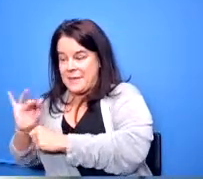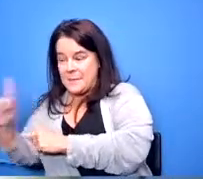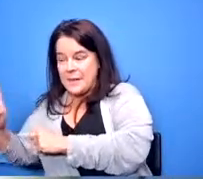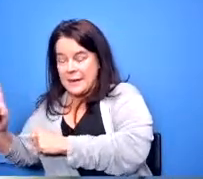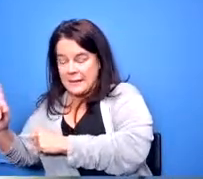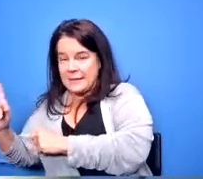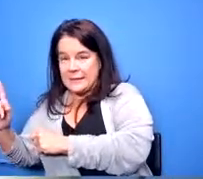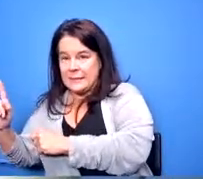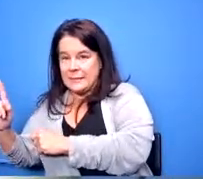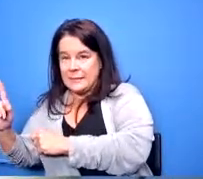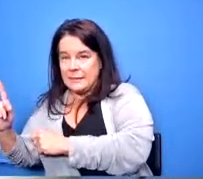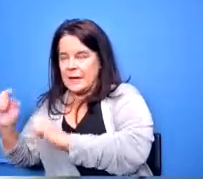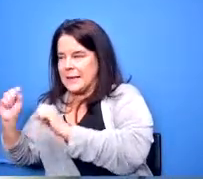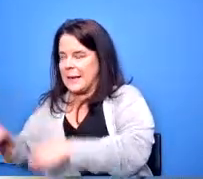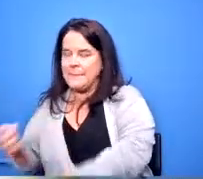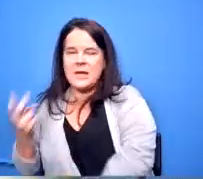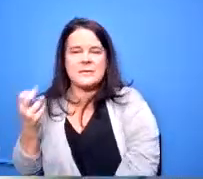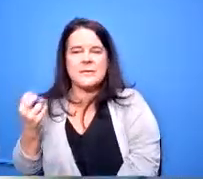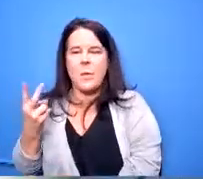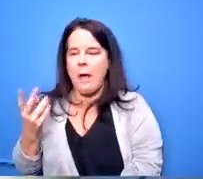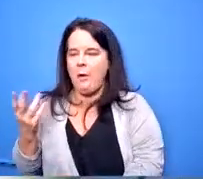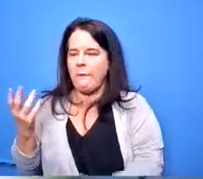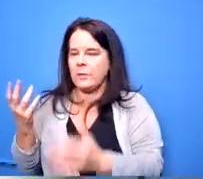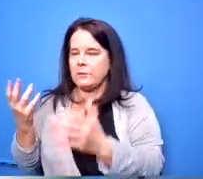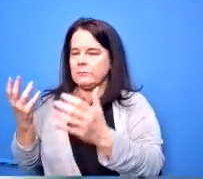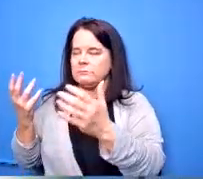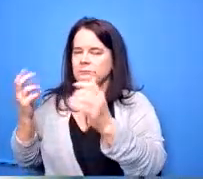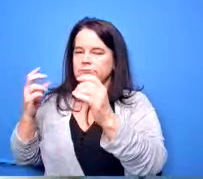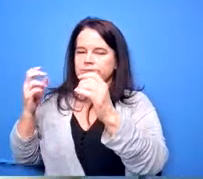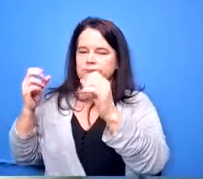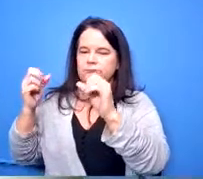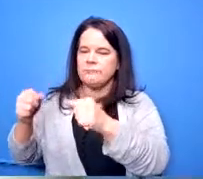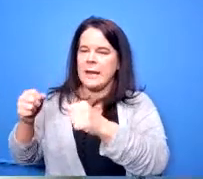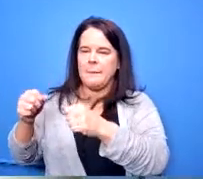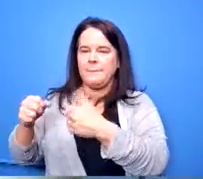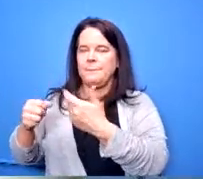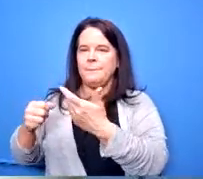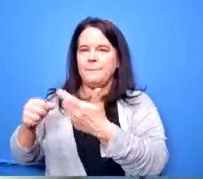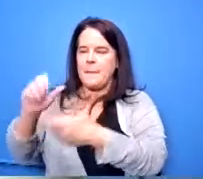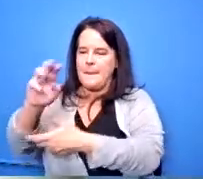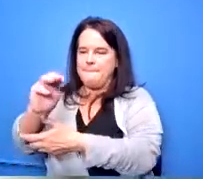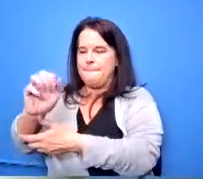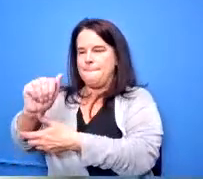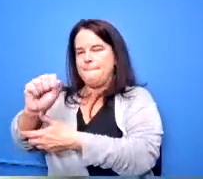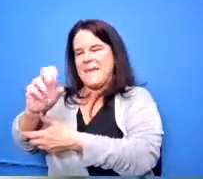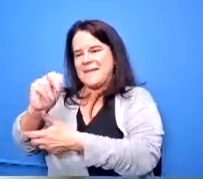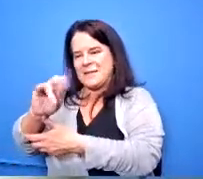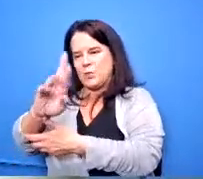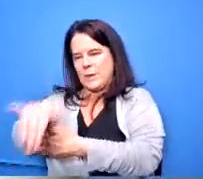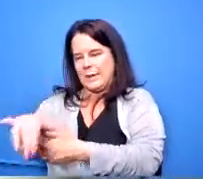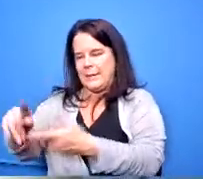be a dozen packages you'll have you could have a masonry firm concrete firm drywall hvac ceiling